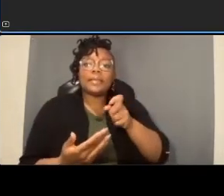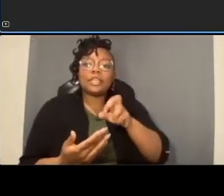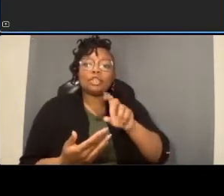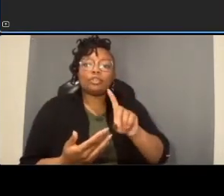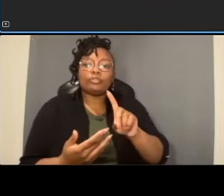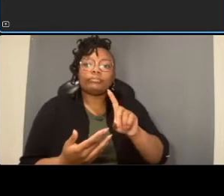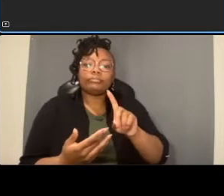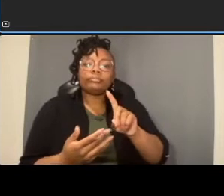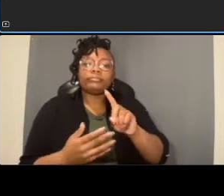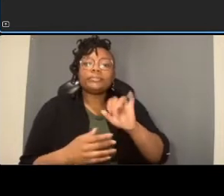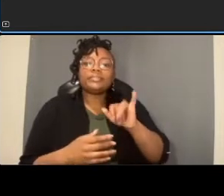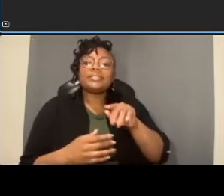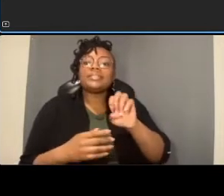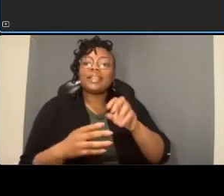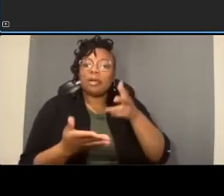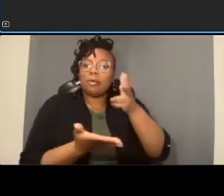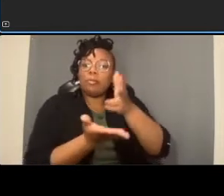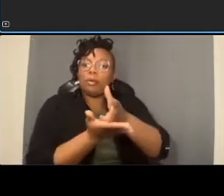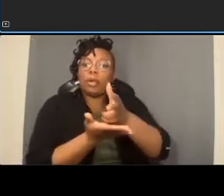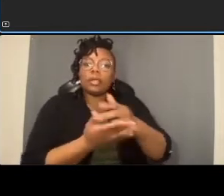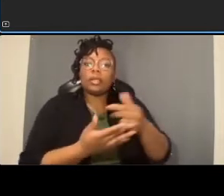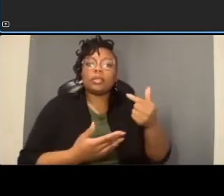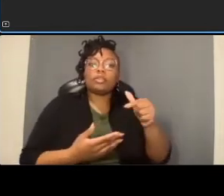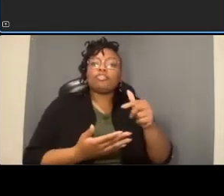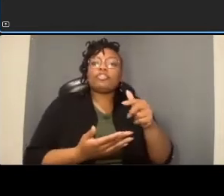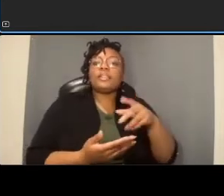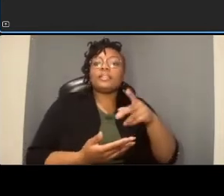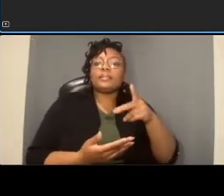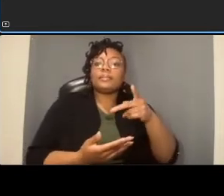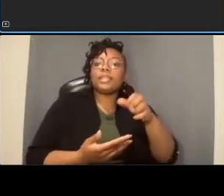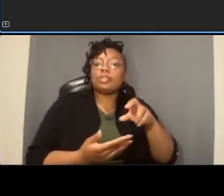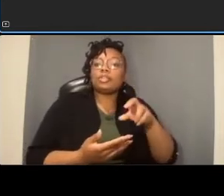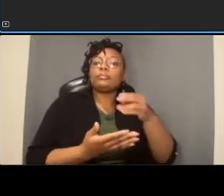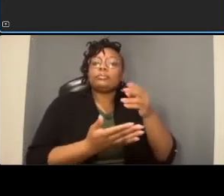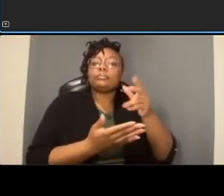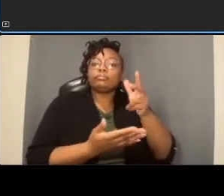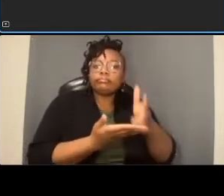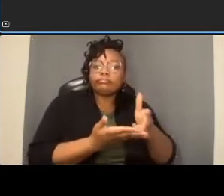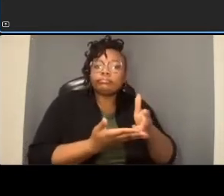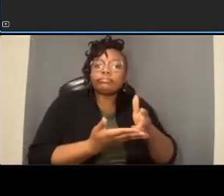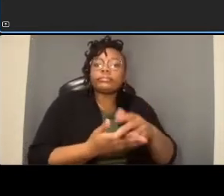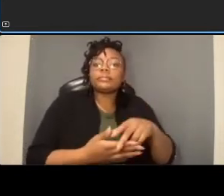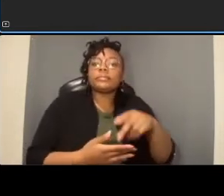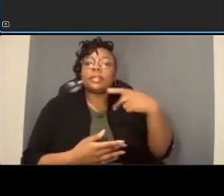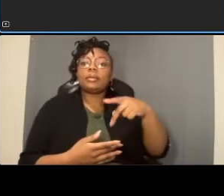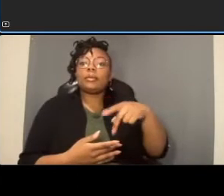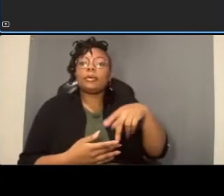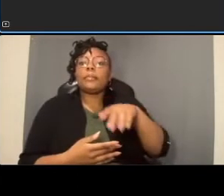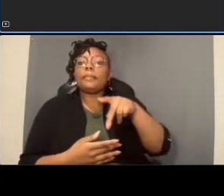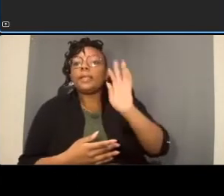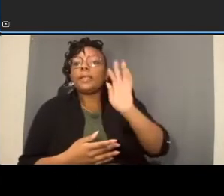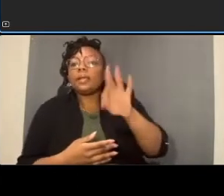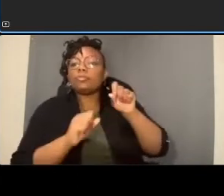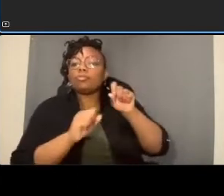metered space the purple is the pickup drop-off or loading uh areas and then when there are hatching